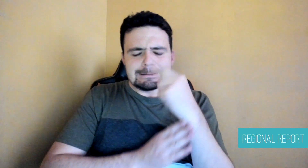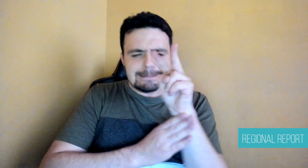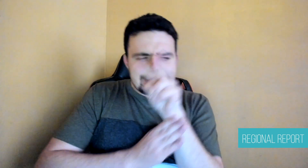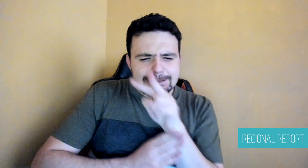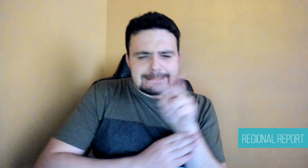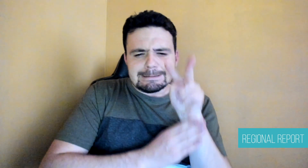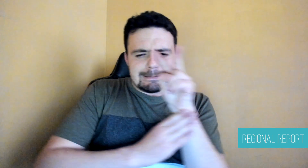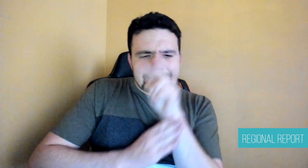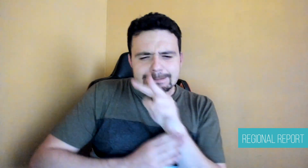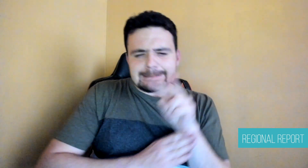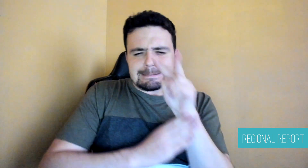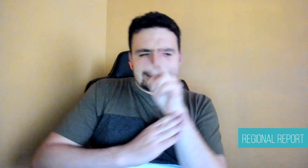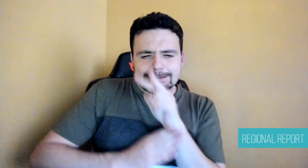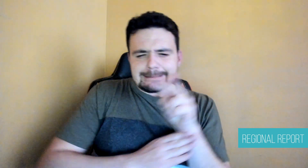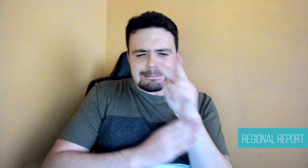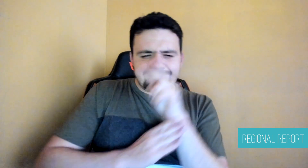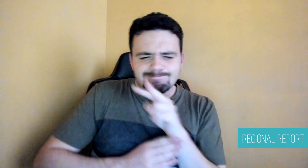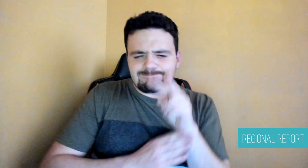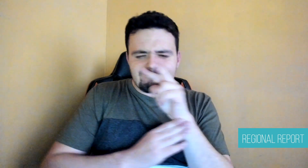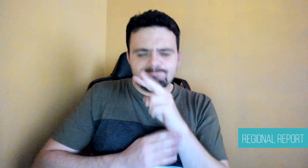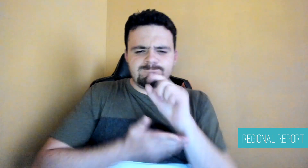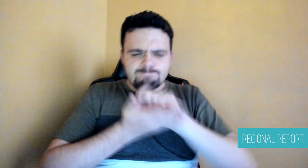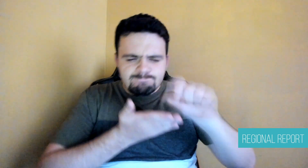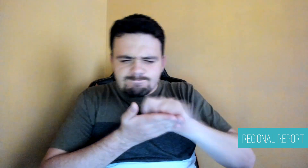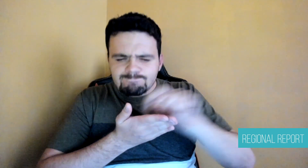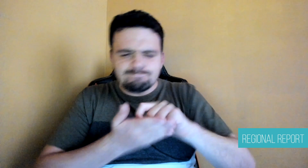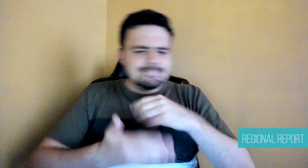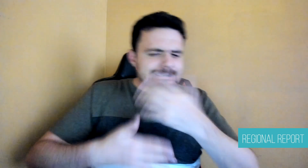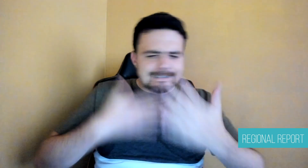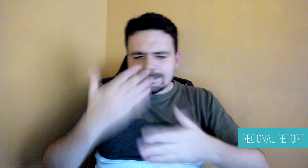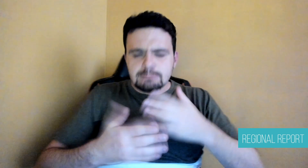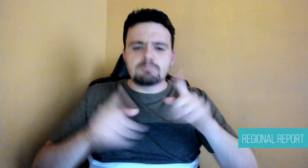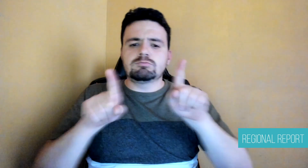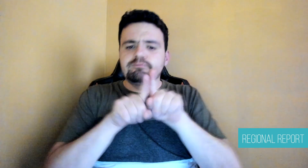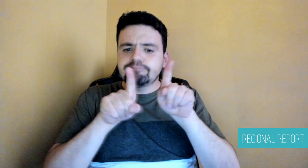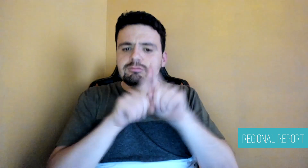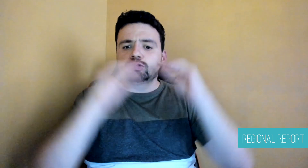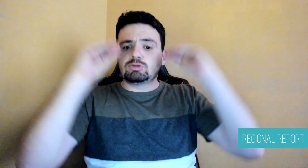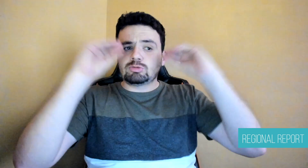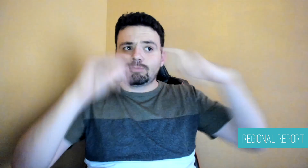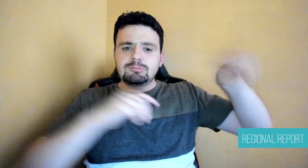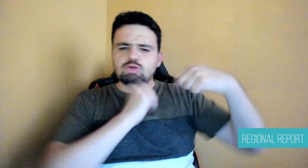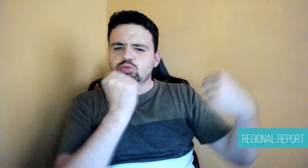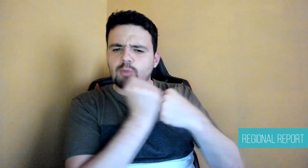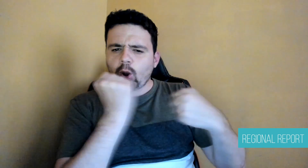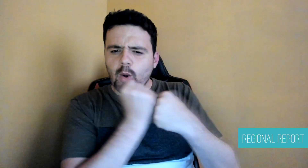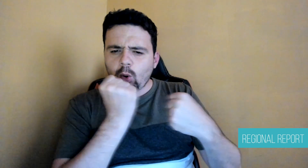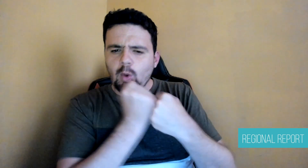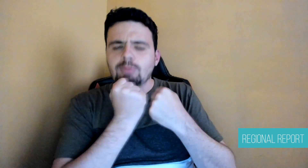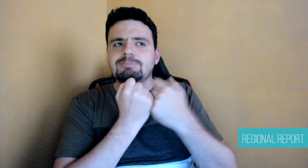to read lips; I had a lot of support from the teachers,